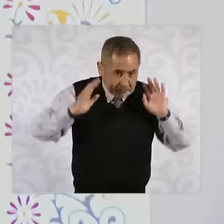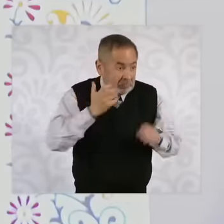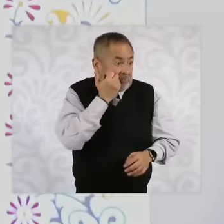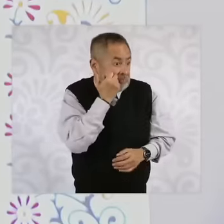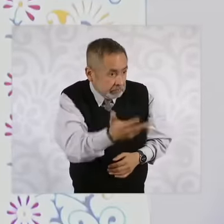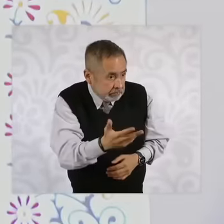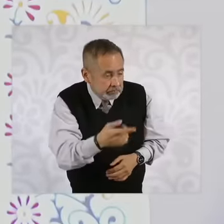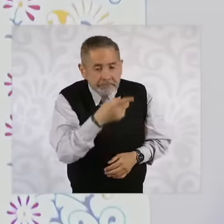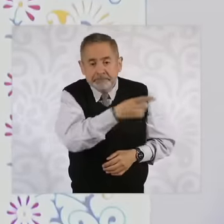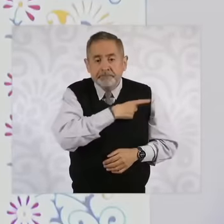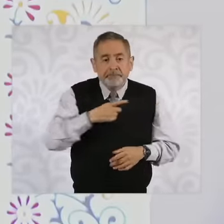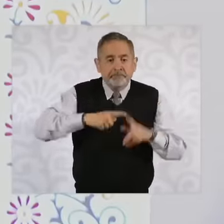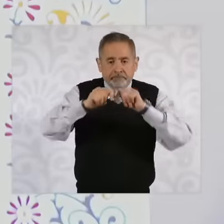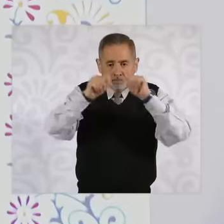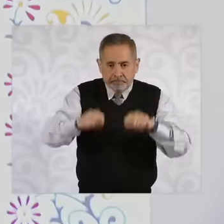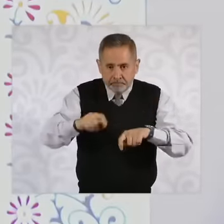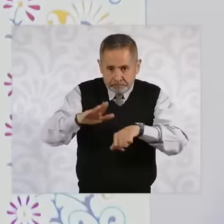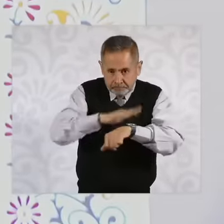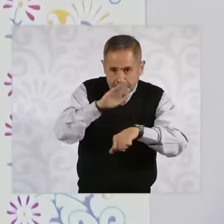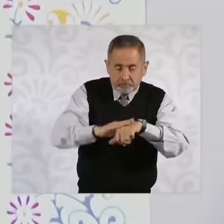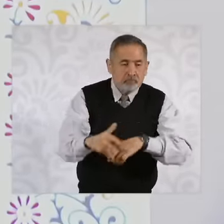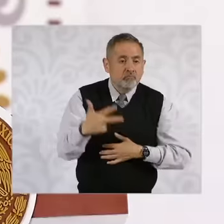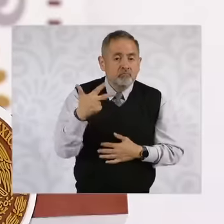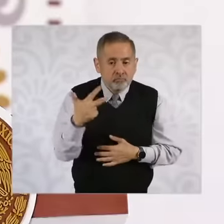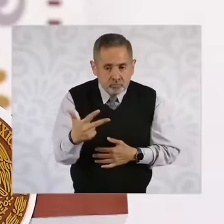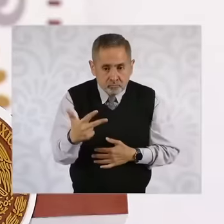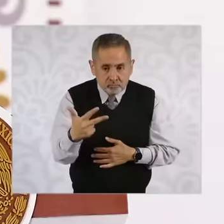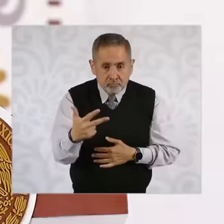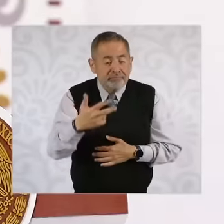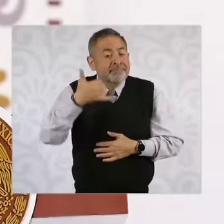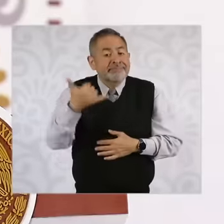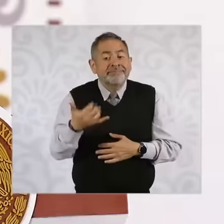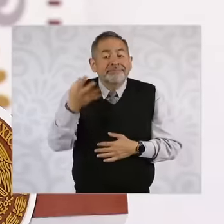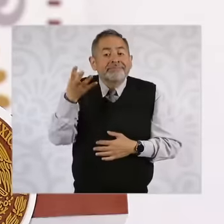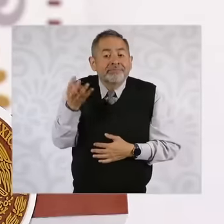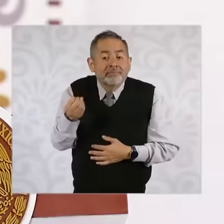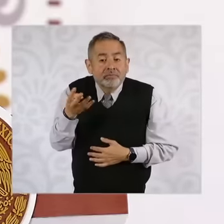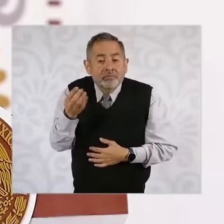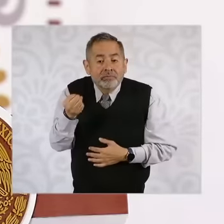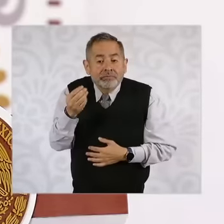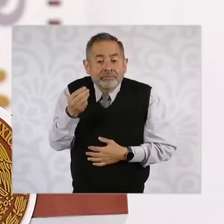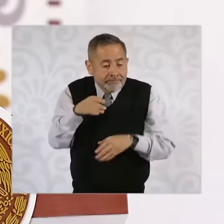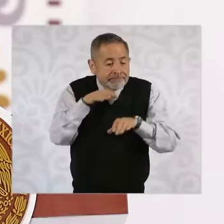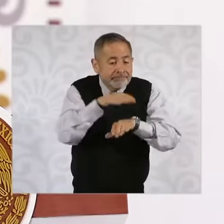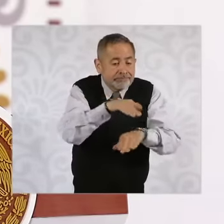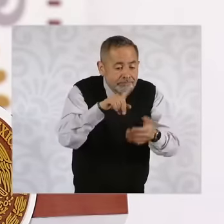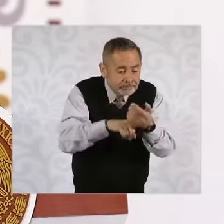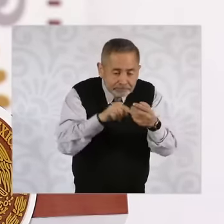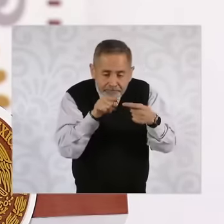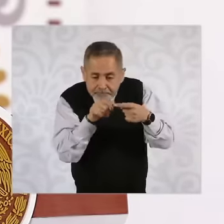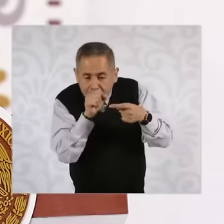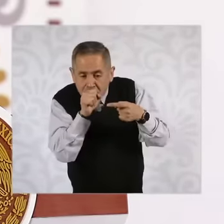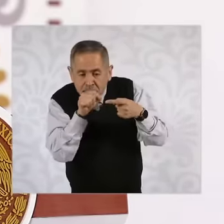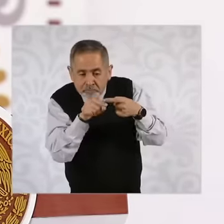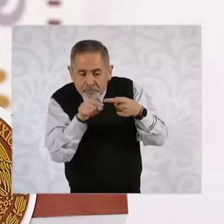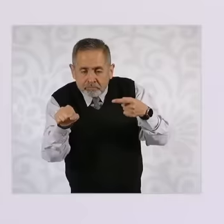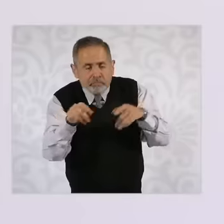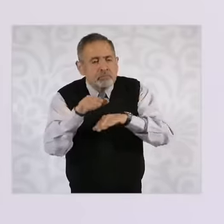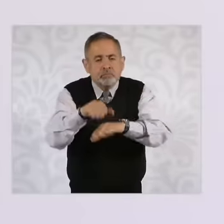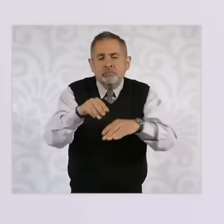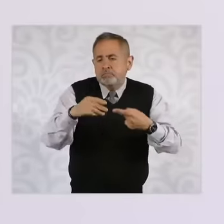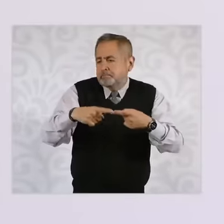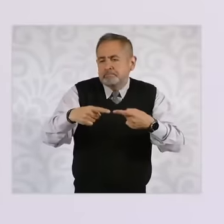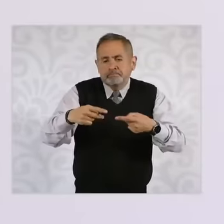to have at least eight on average in their career and nine in the subject they are going to aspire to be